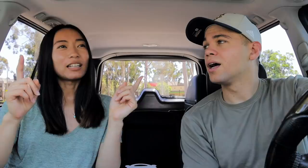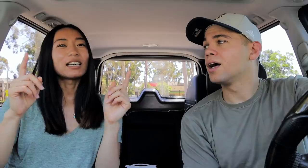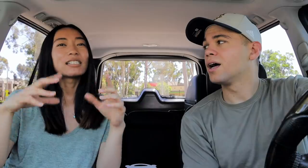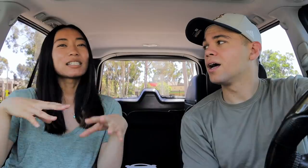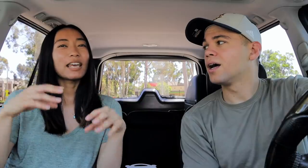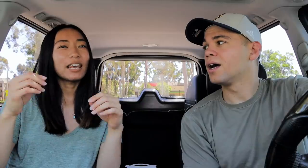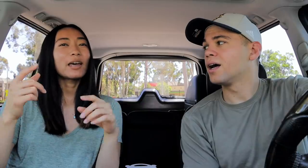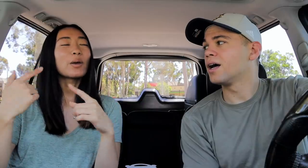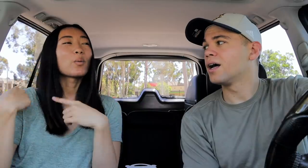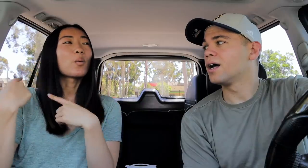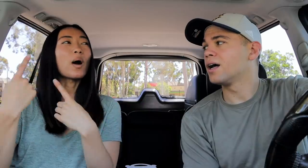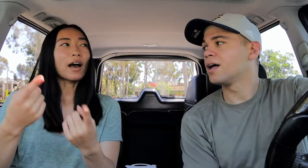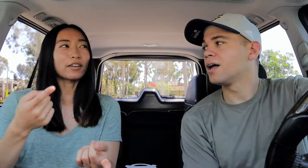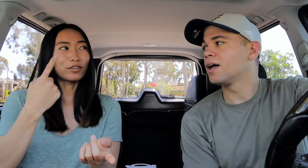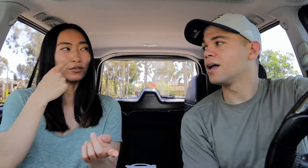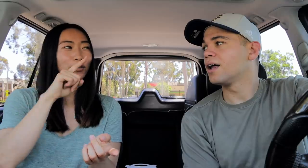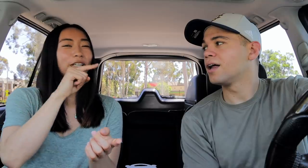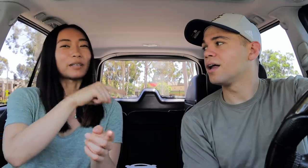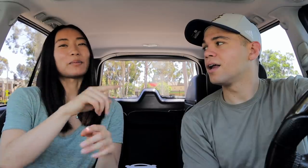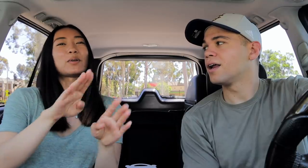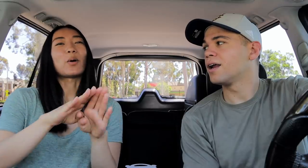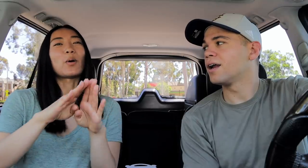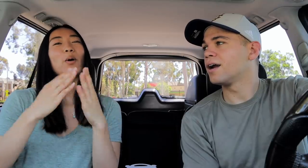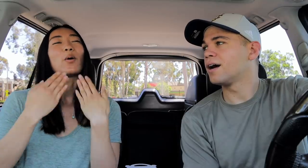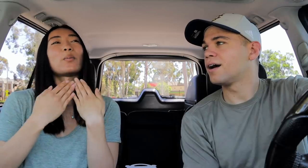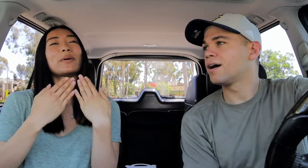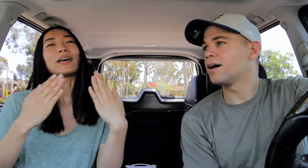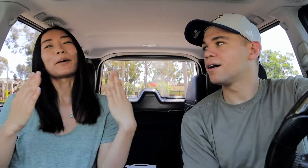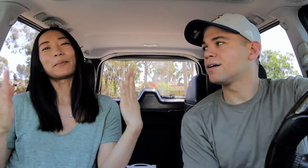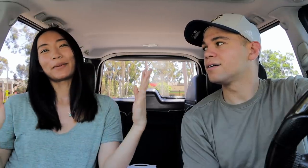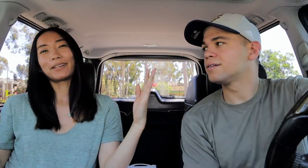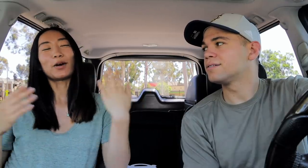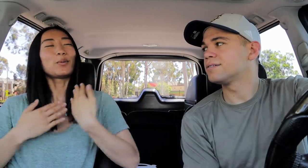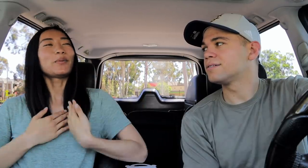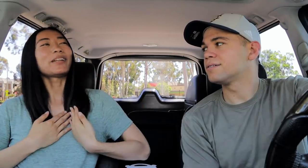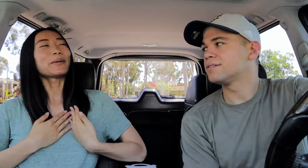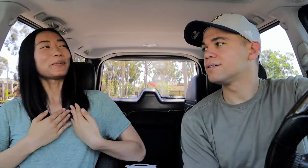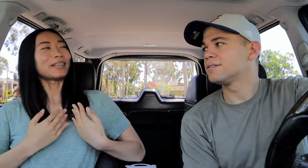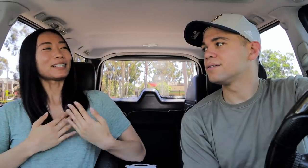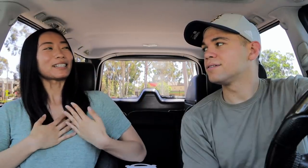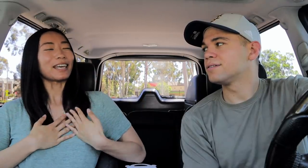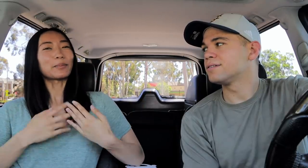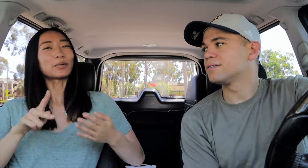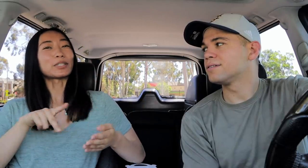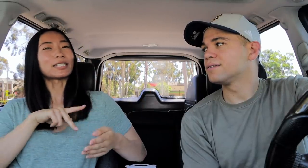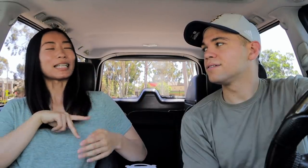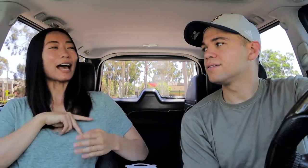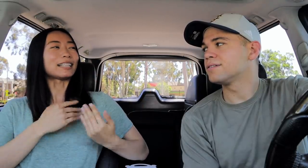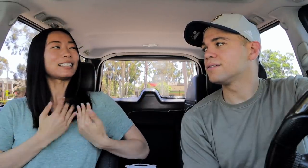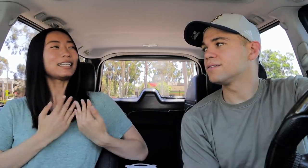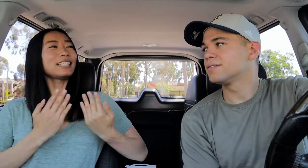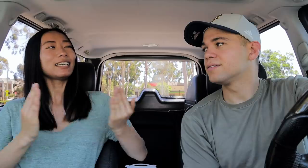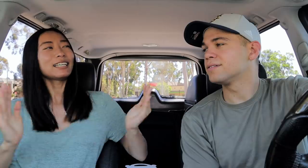it does take a while for him to open up. Open up his like personality.